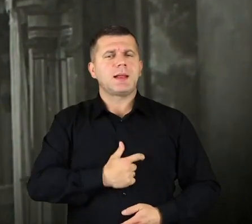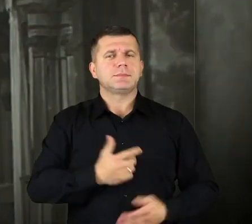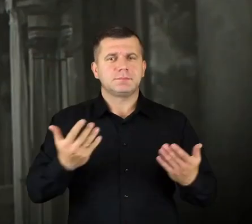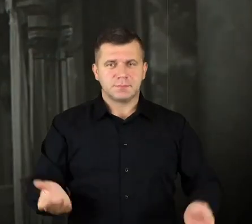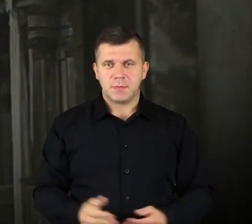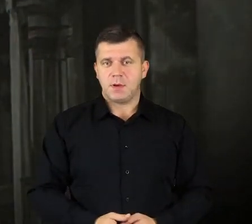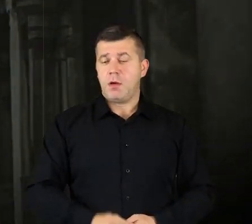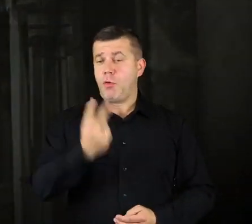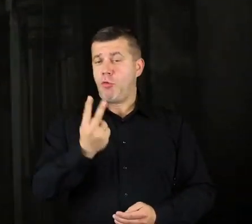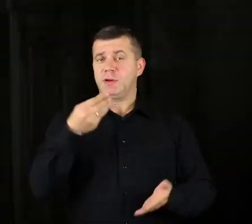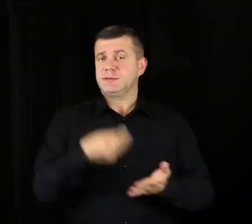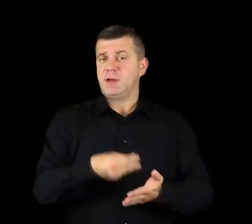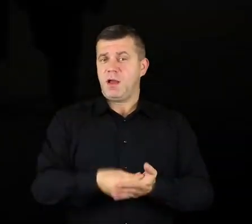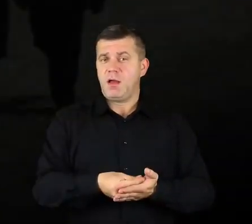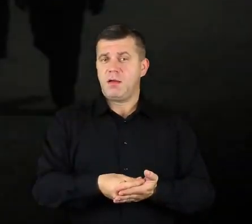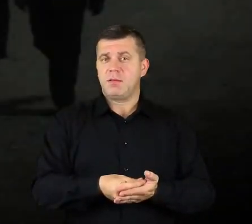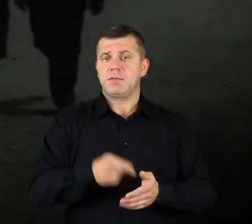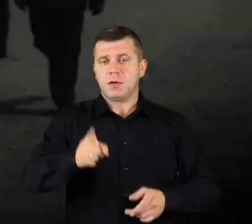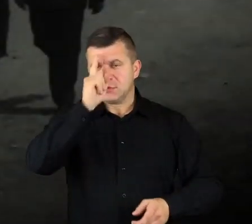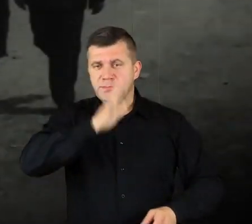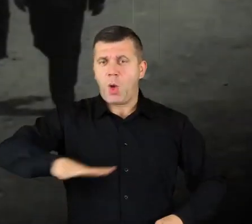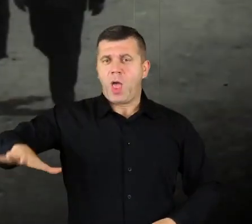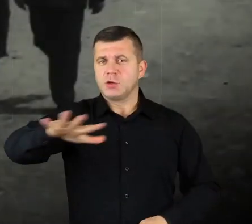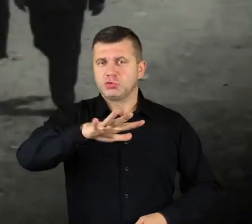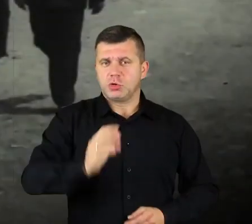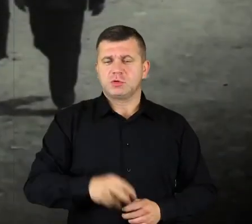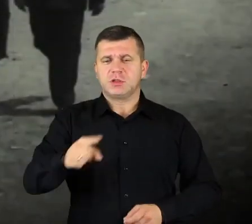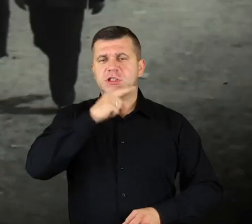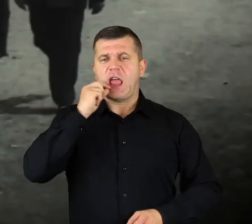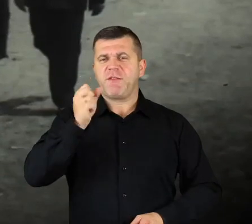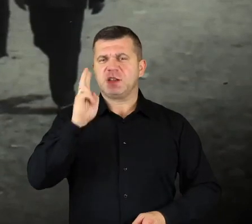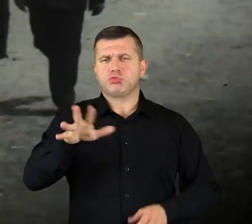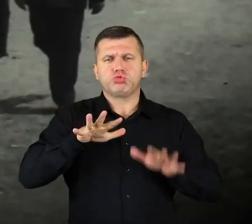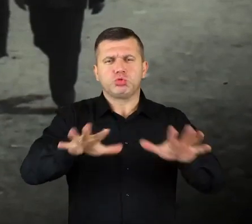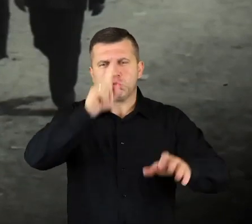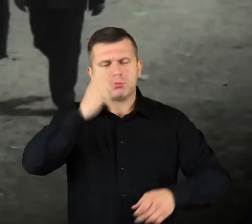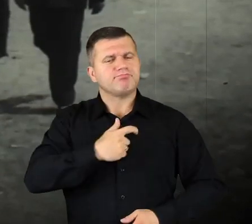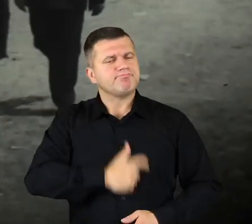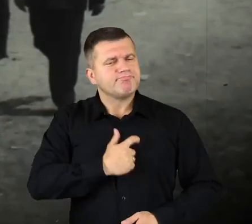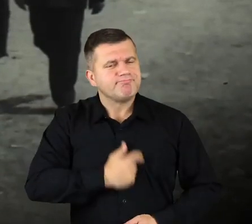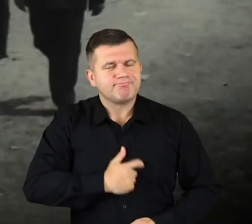The other treasure of Czerwińsk is its community, a lot of kind people,